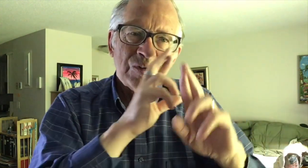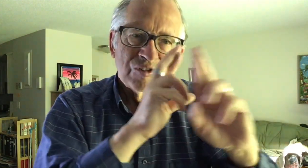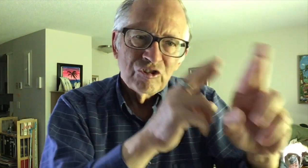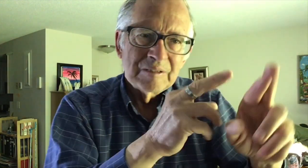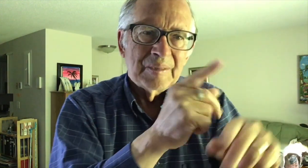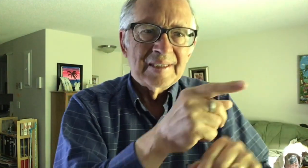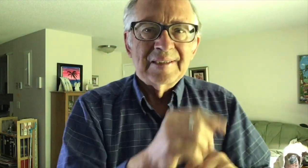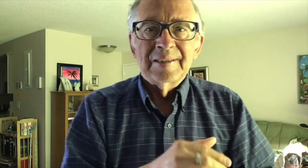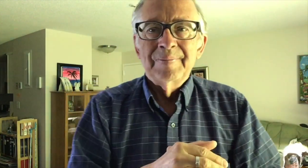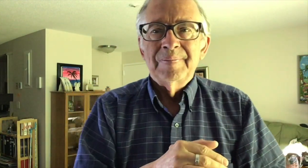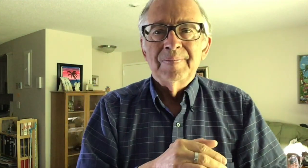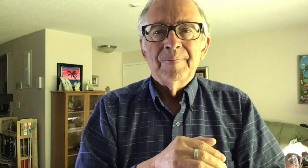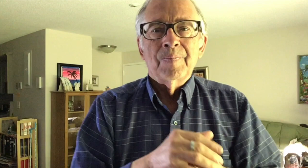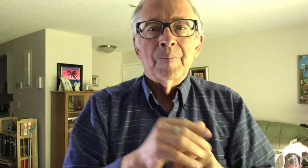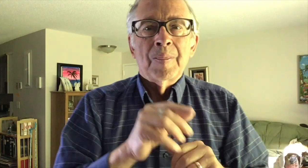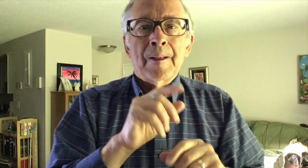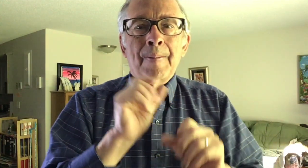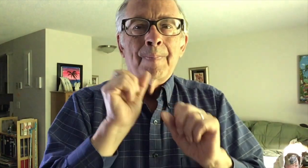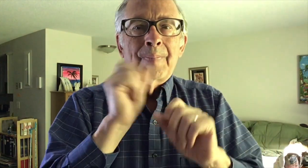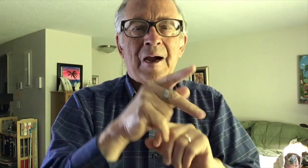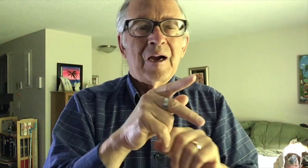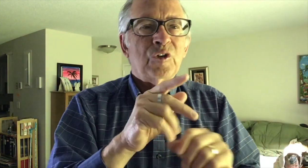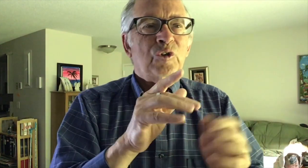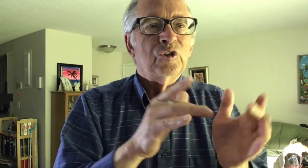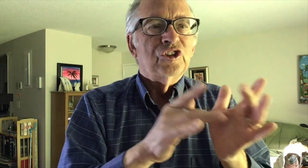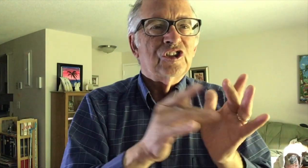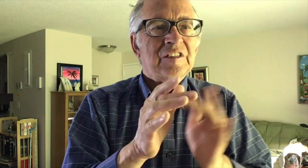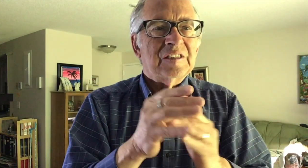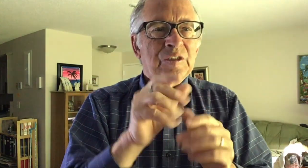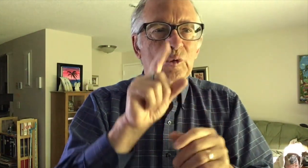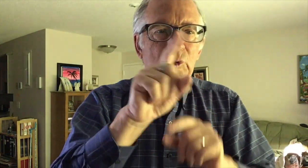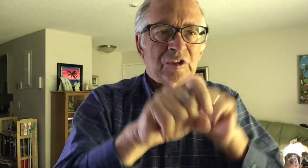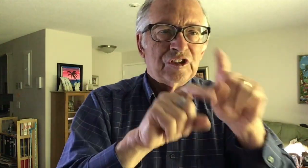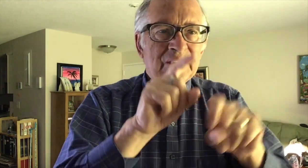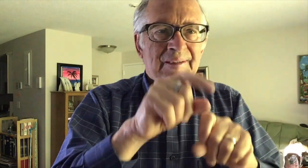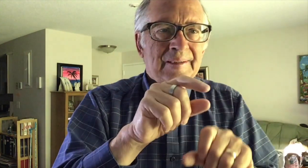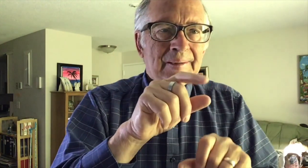didn't want to die in the same way as Jesus did out of respect for him.